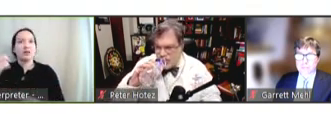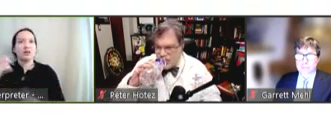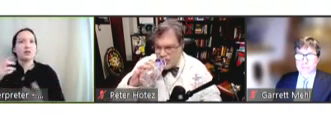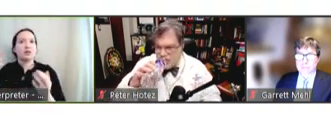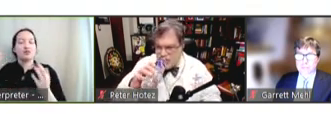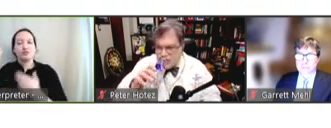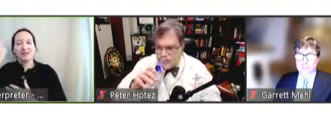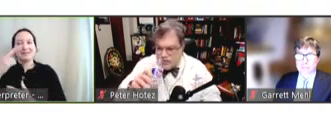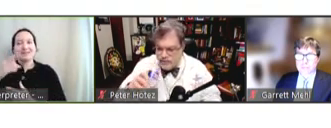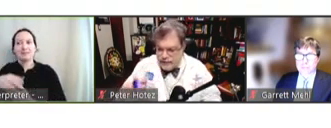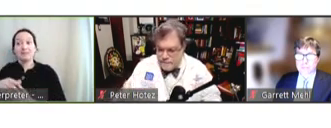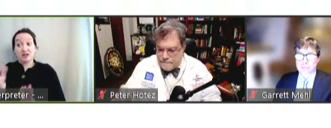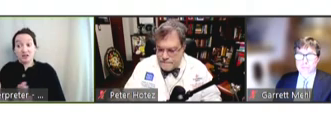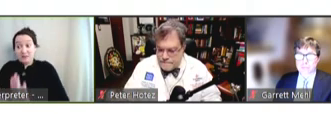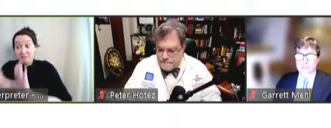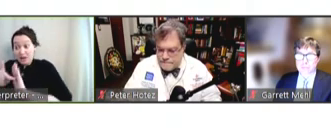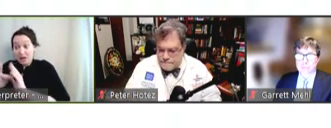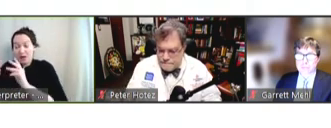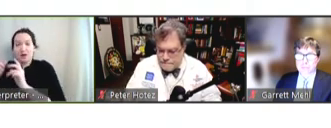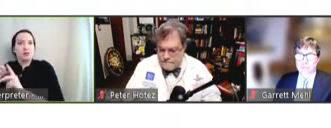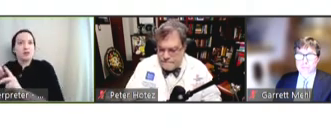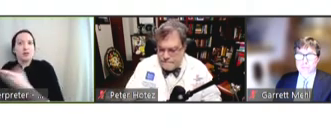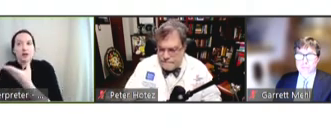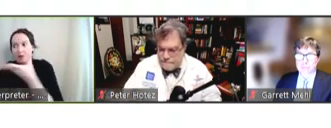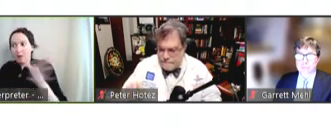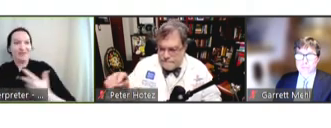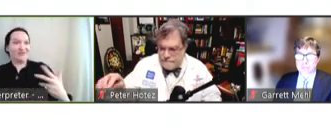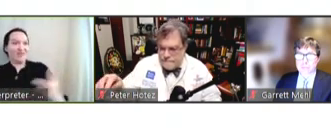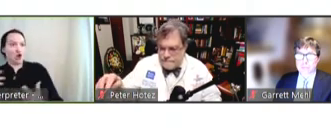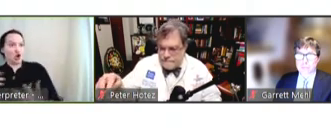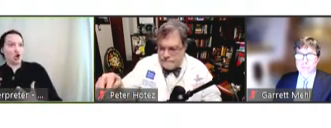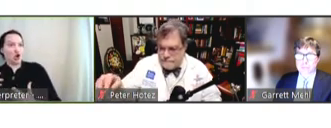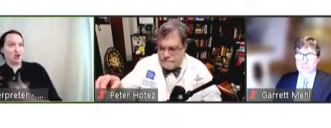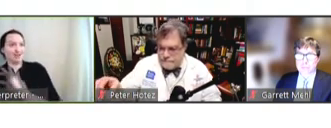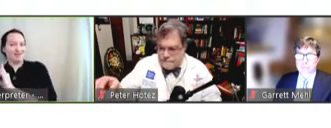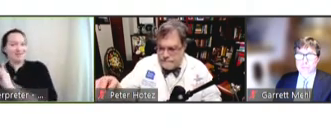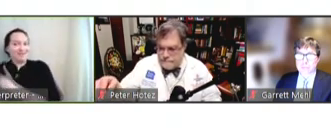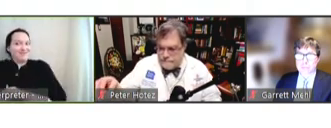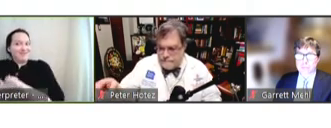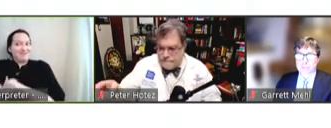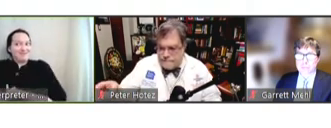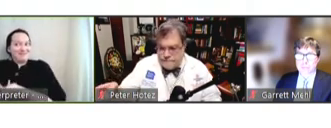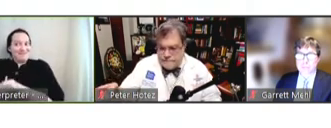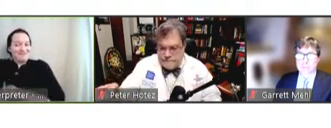the demand side. So, the public fear is still lingering for coming out and getting vaccinated,